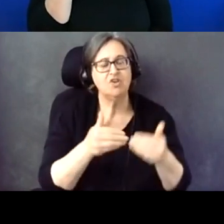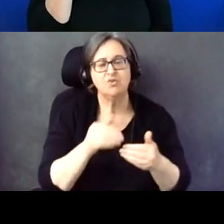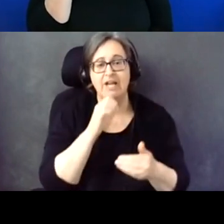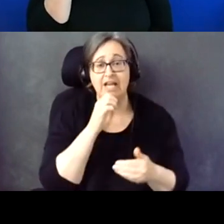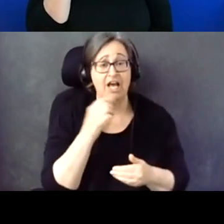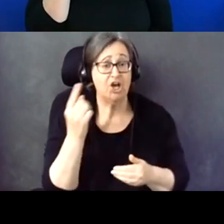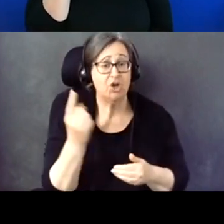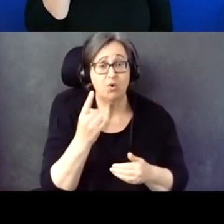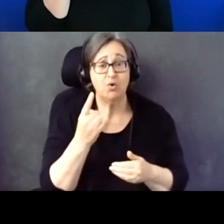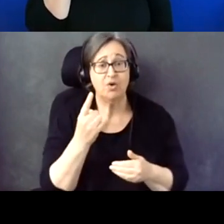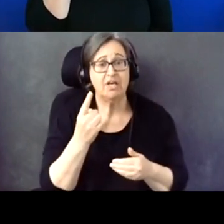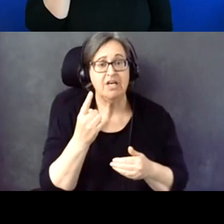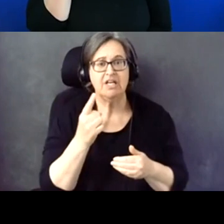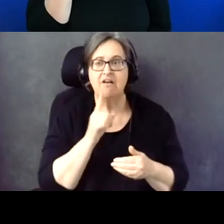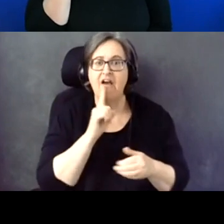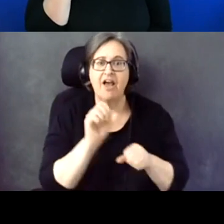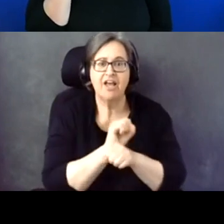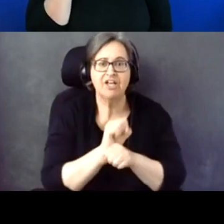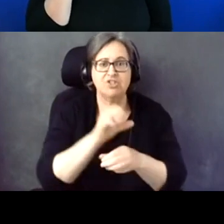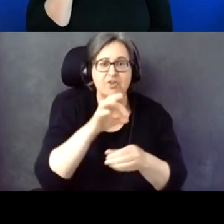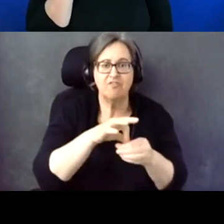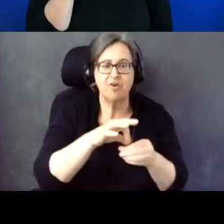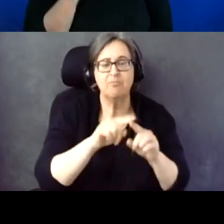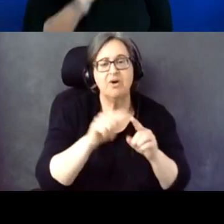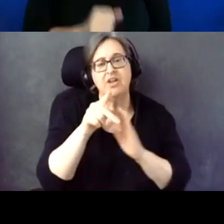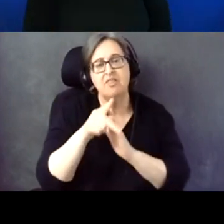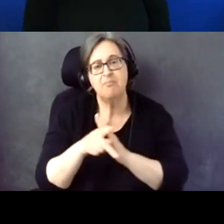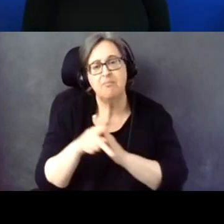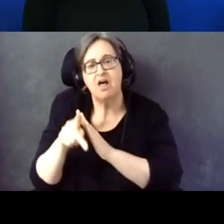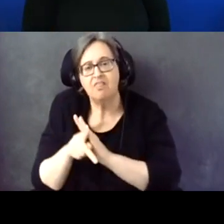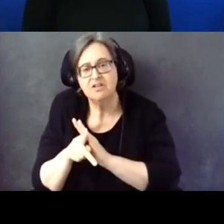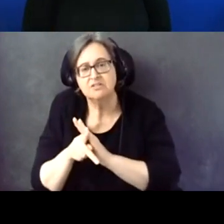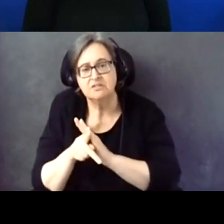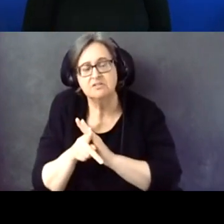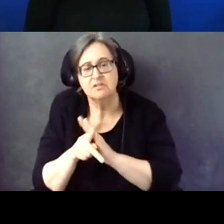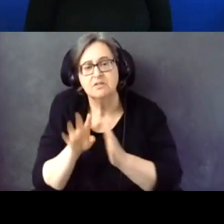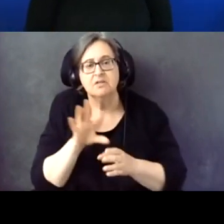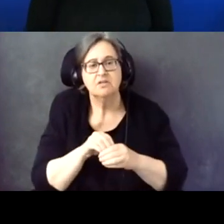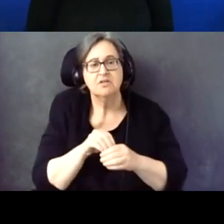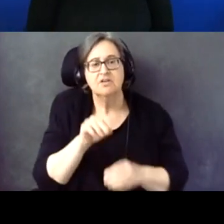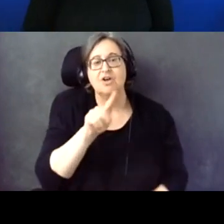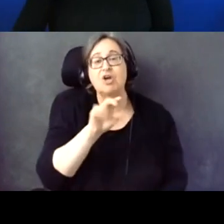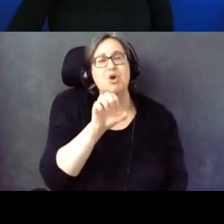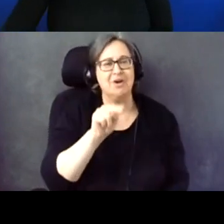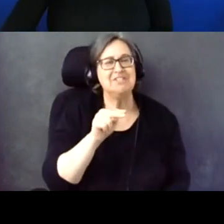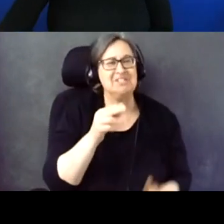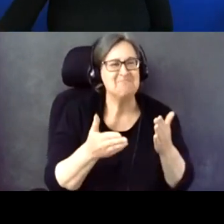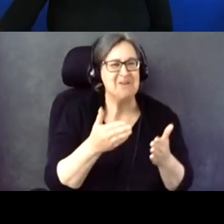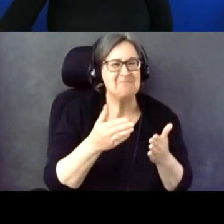the act of voting, but all of the policies that go into this. I believe Kriston may have touched upon it earlier.